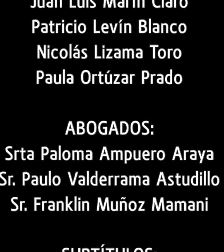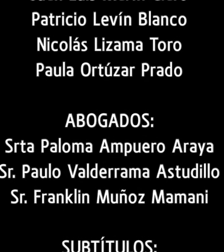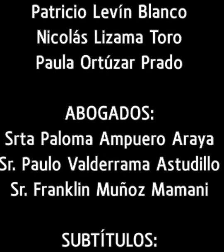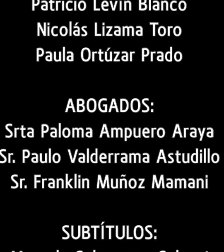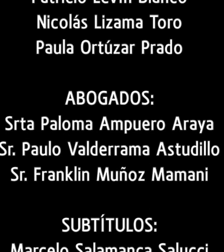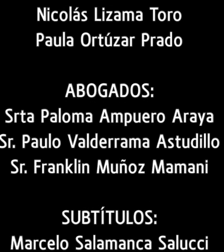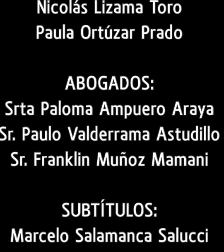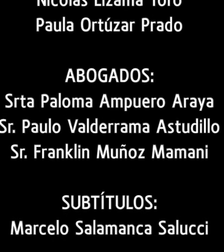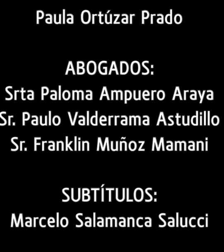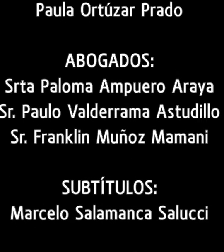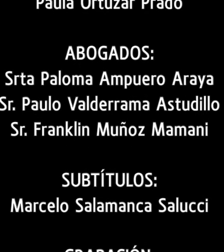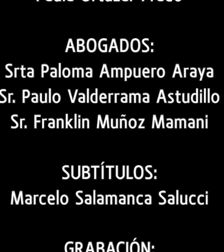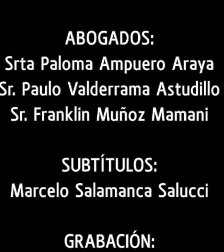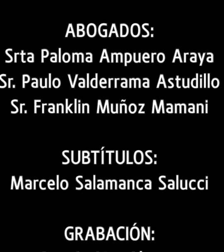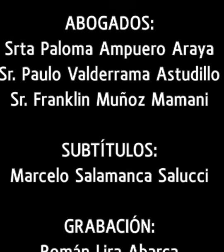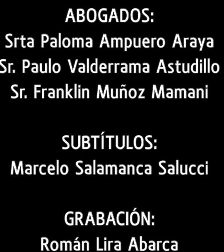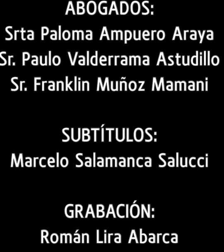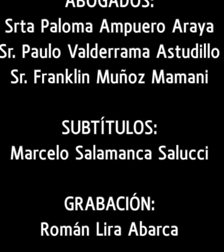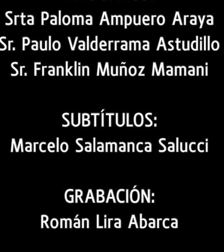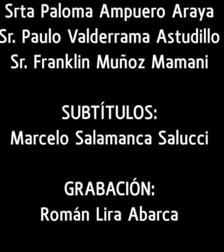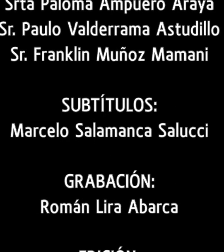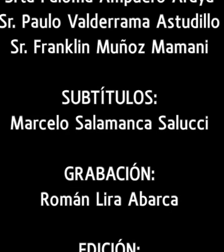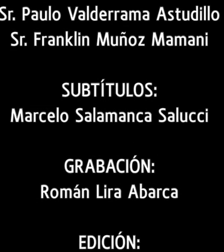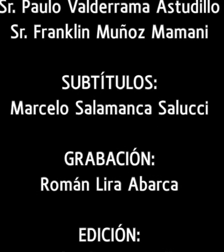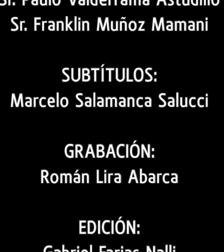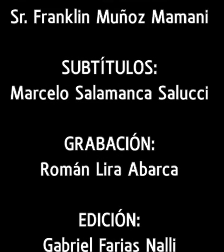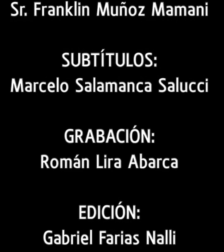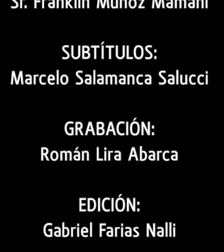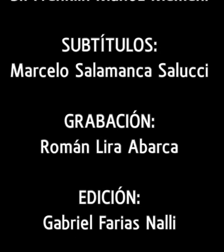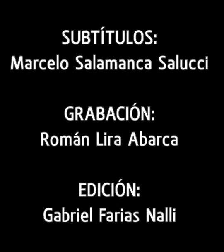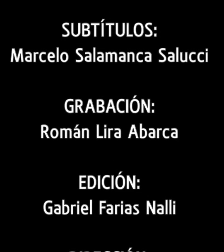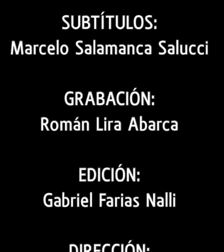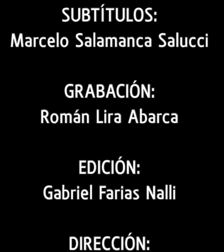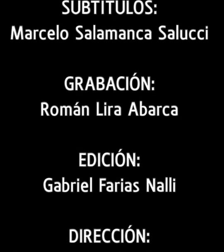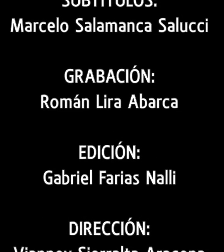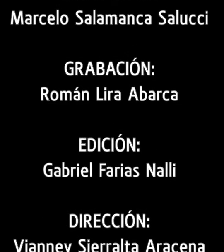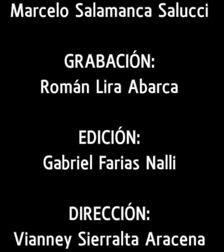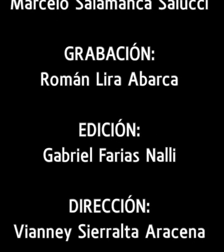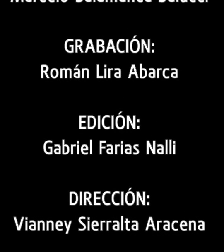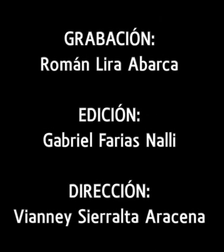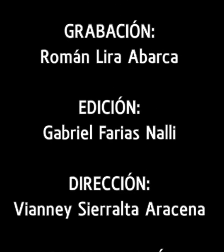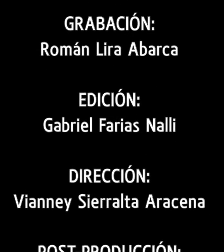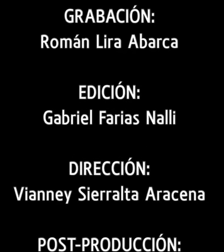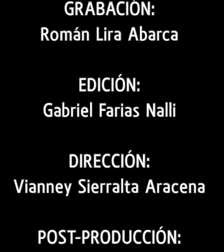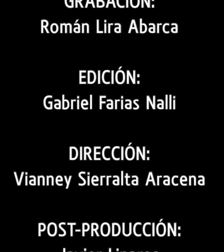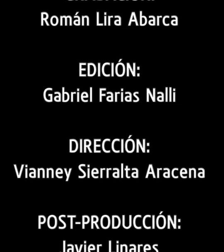Spanish Subtitles Filming Editing Director Post-production